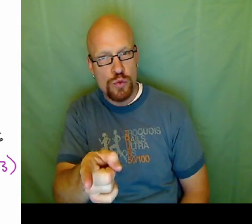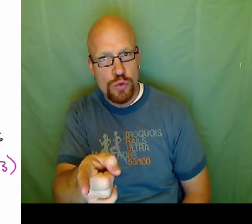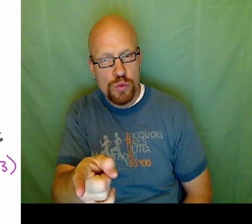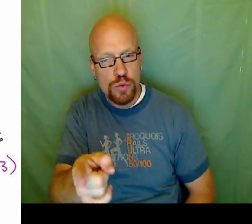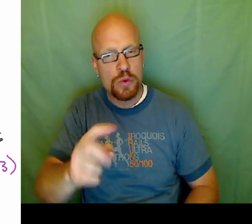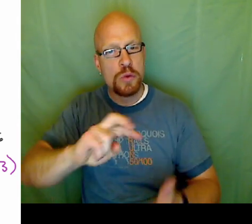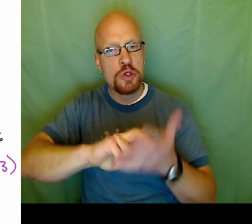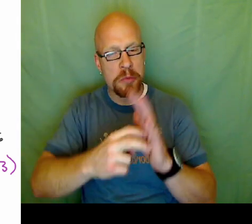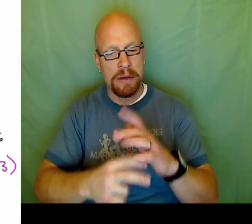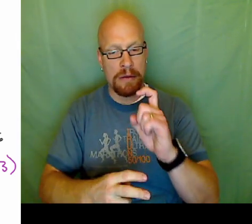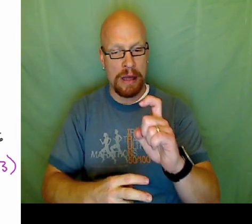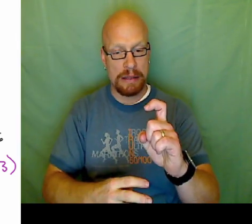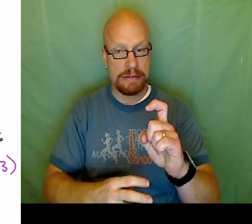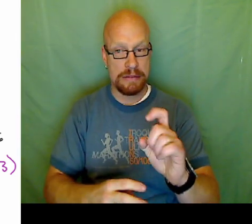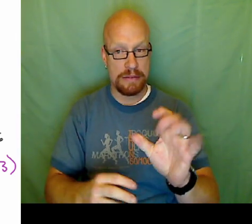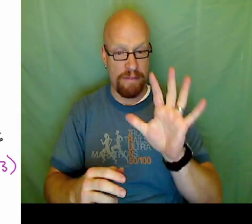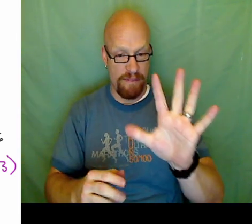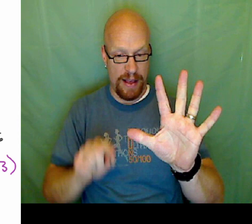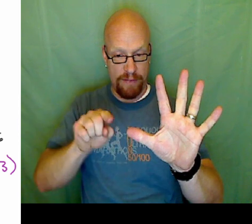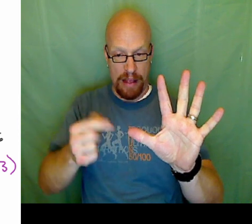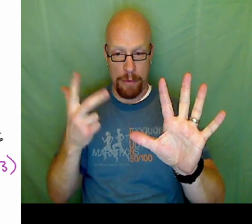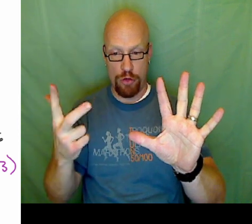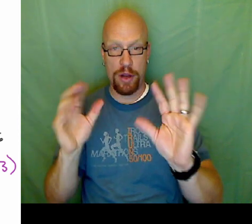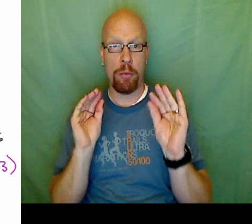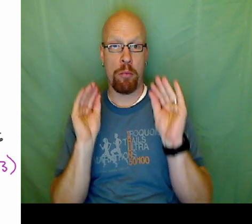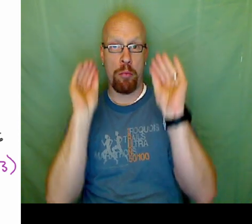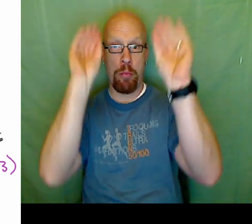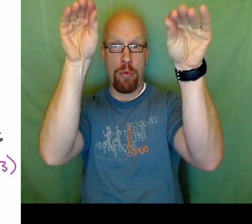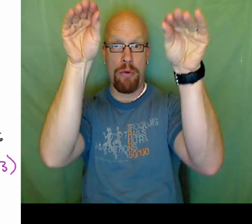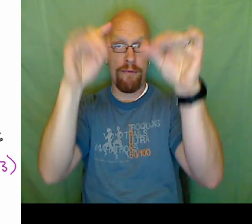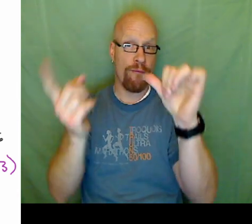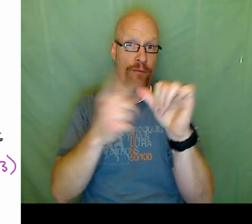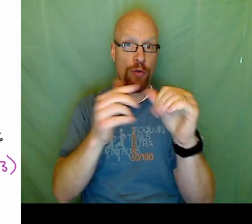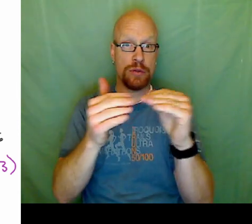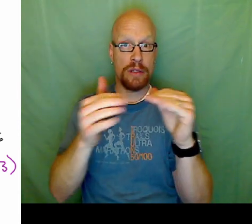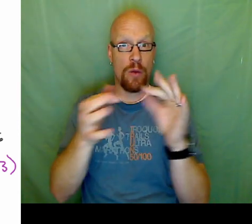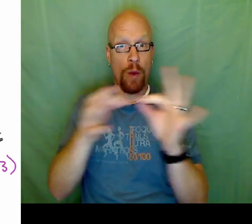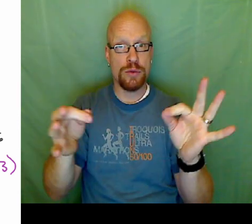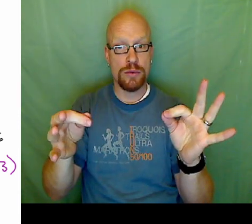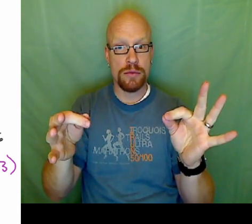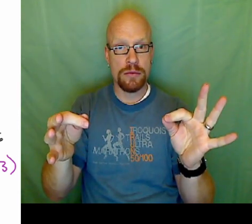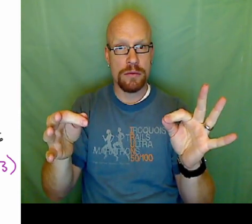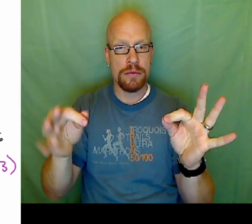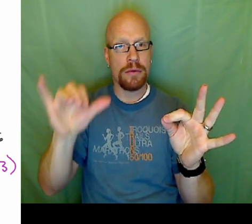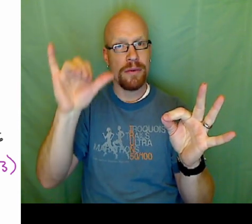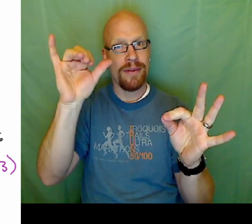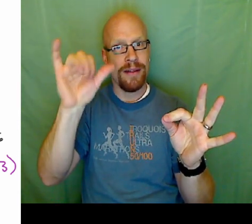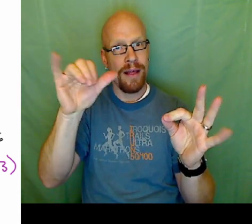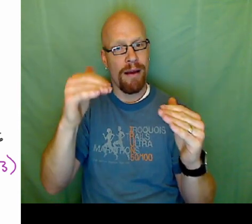Now this is a true statement now. Means X equals 5, Y equals 3 you put in the first equation it is true,